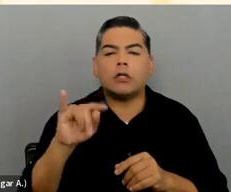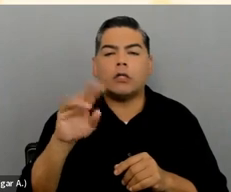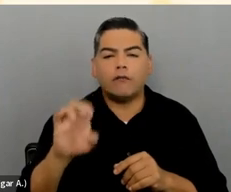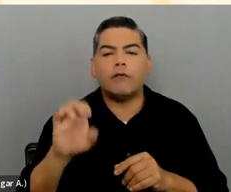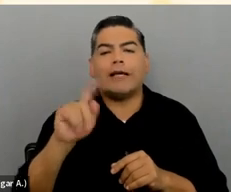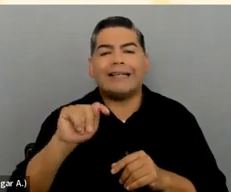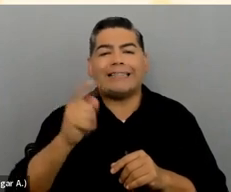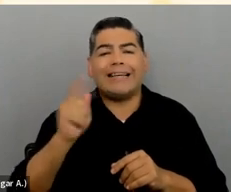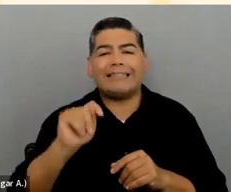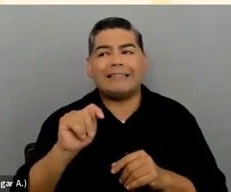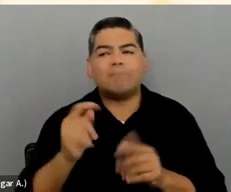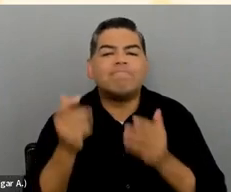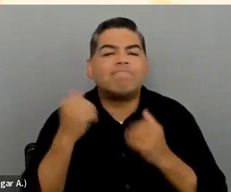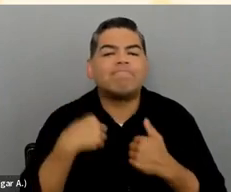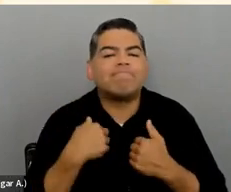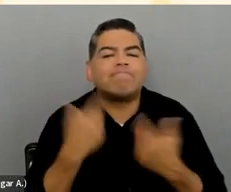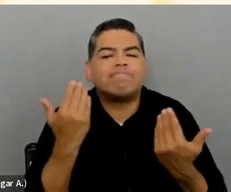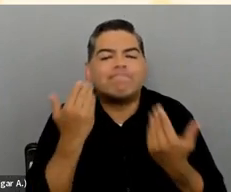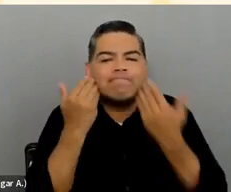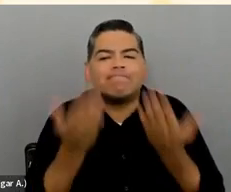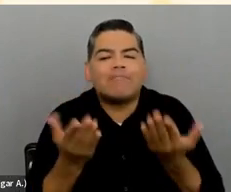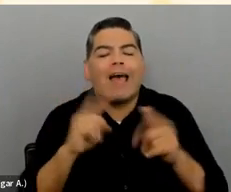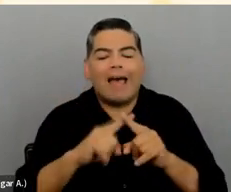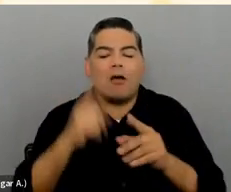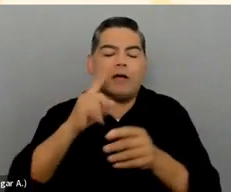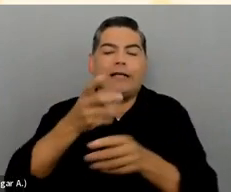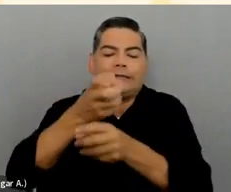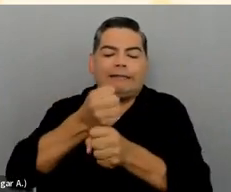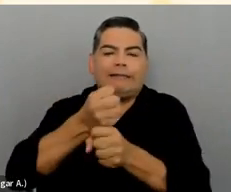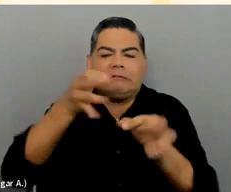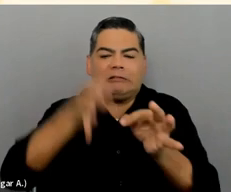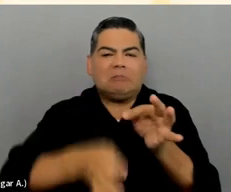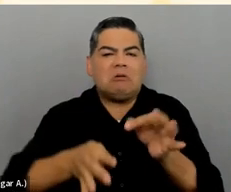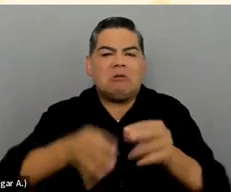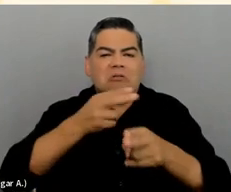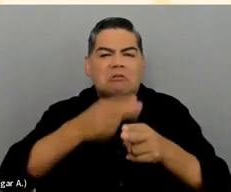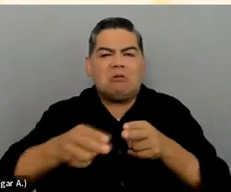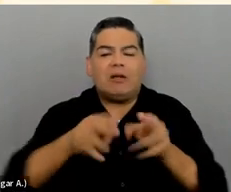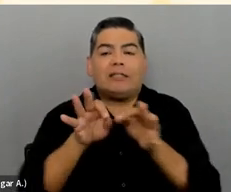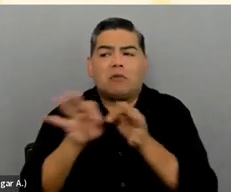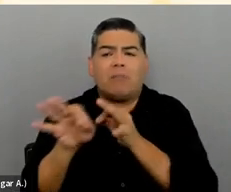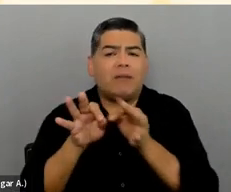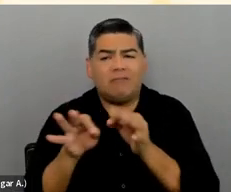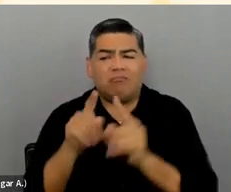but I do know that keeping it simple, keeping it short, keeping it descriptive is really what you're going for, as well as the purpose of it.